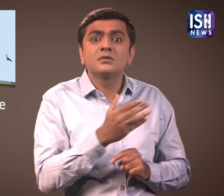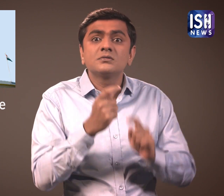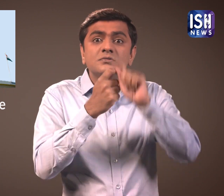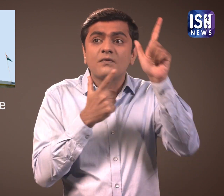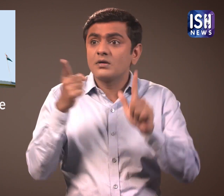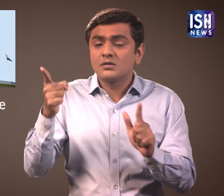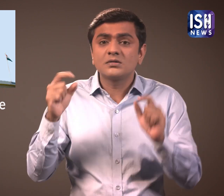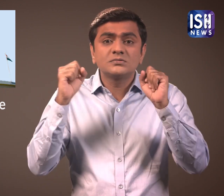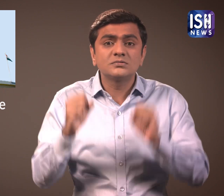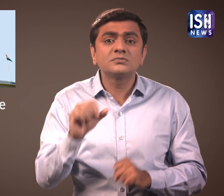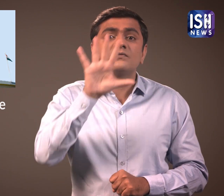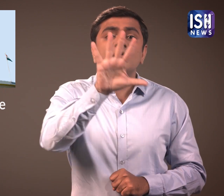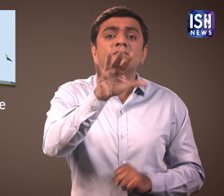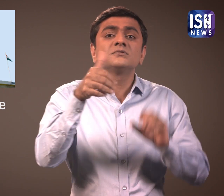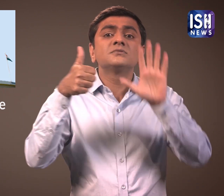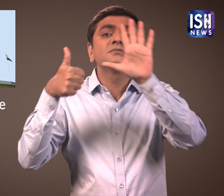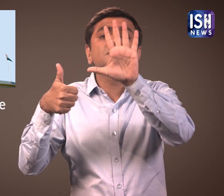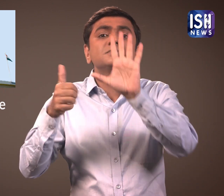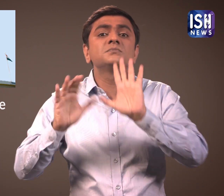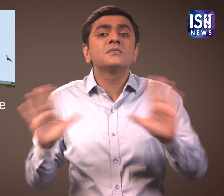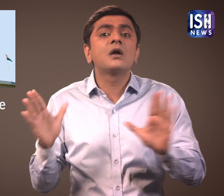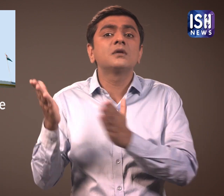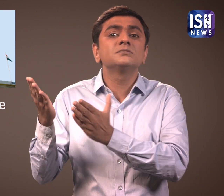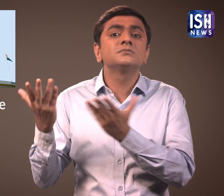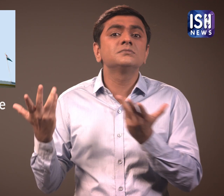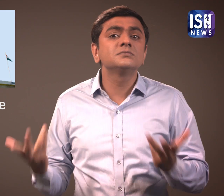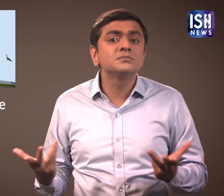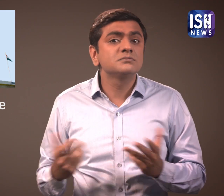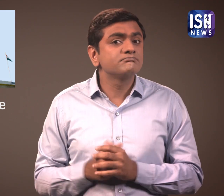However the Shiv Sena has only 56 seats.